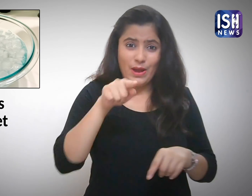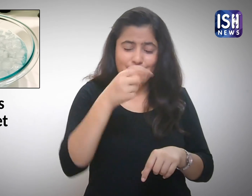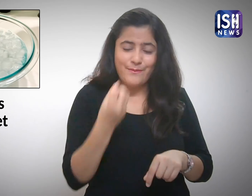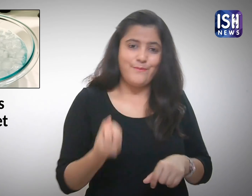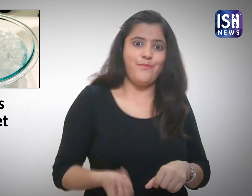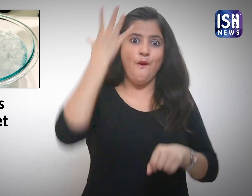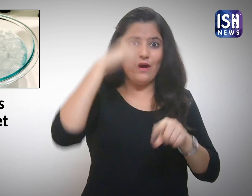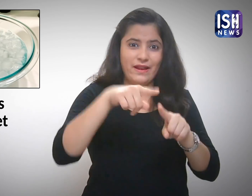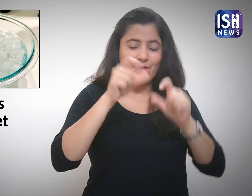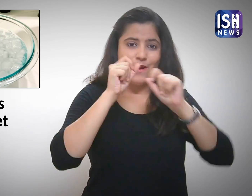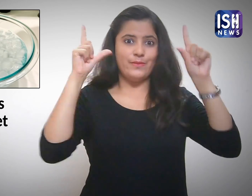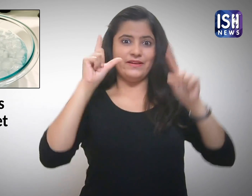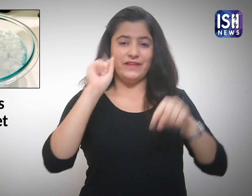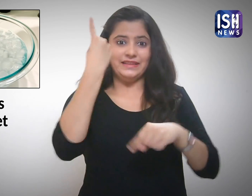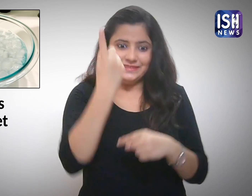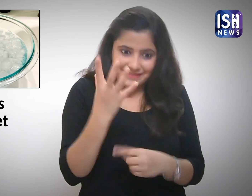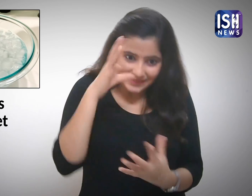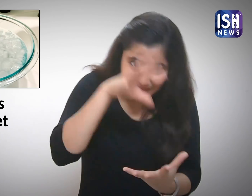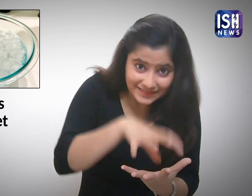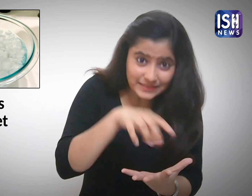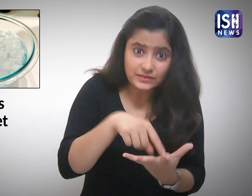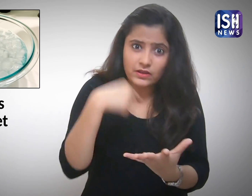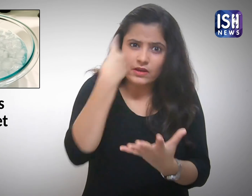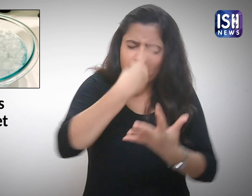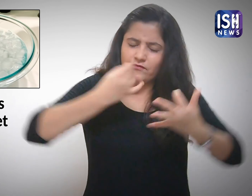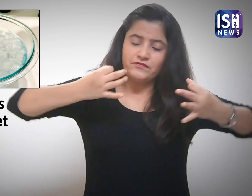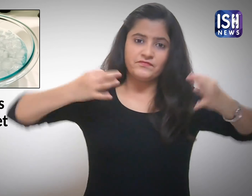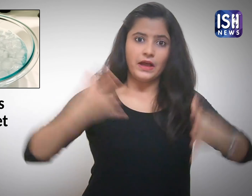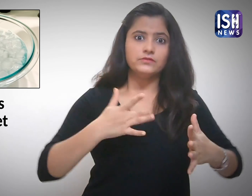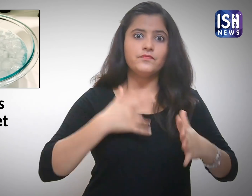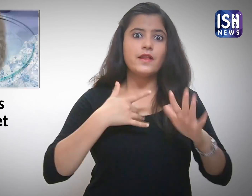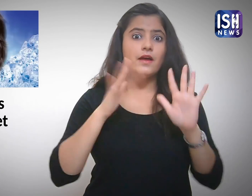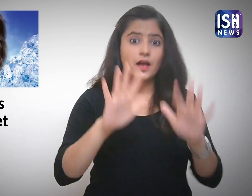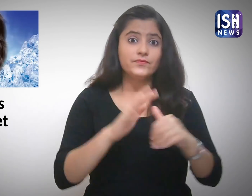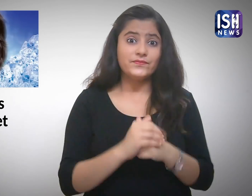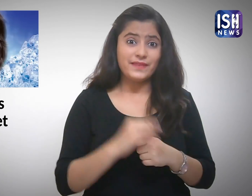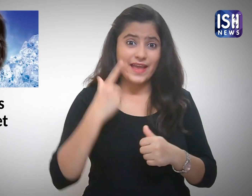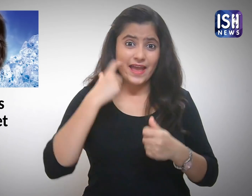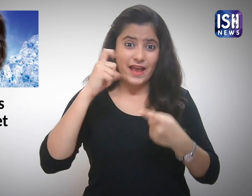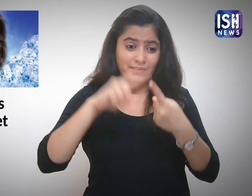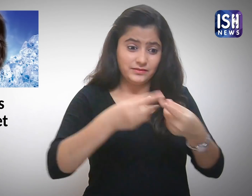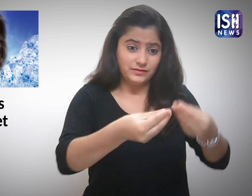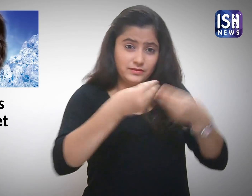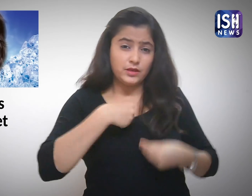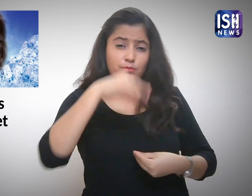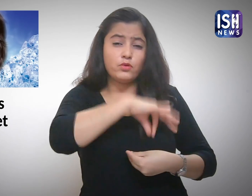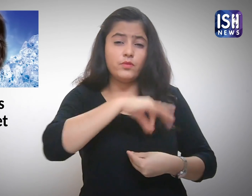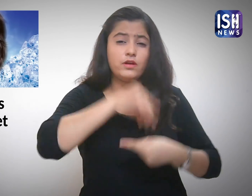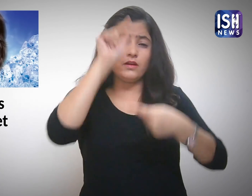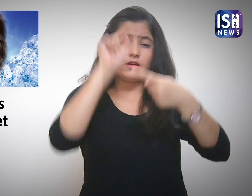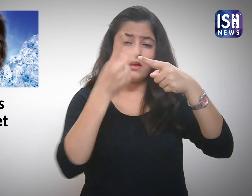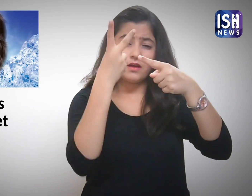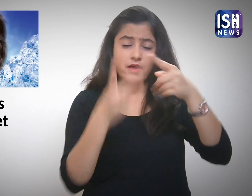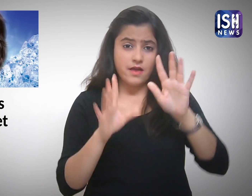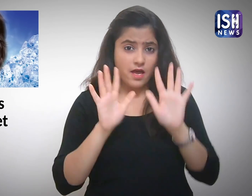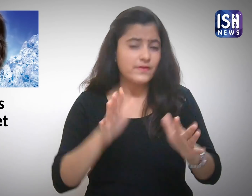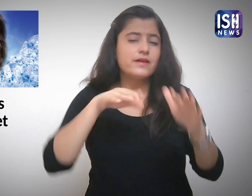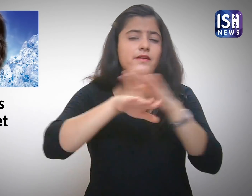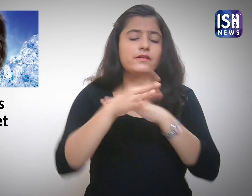This ice-cold facial is a great way to start your morning. It makes you fresh. Ice has many benefits.